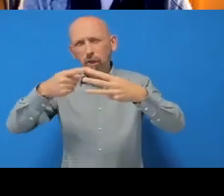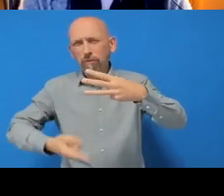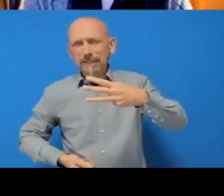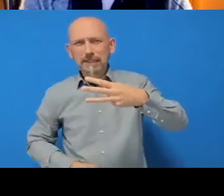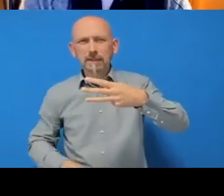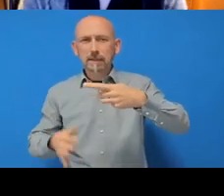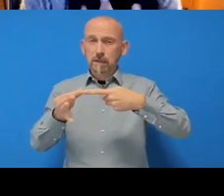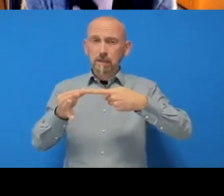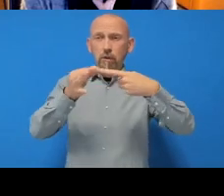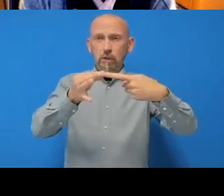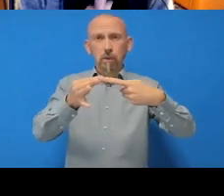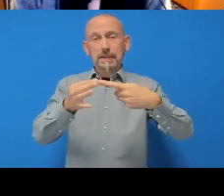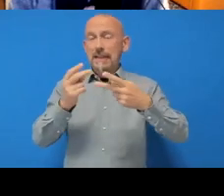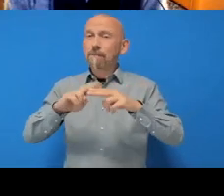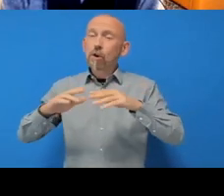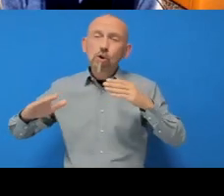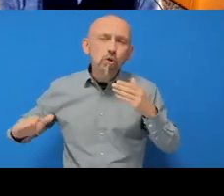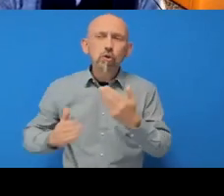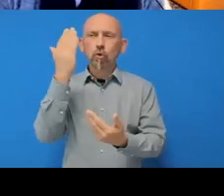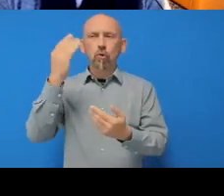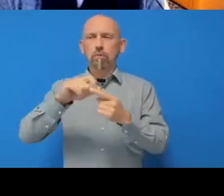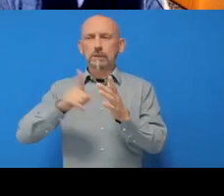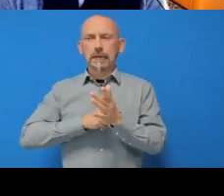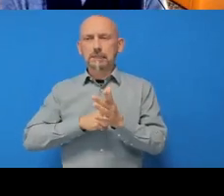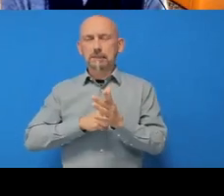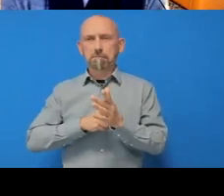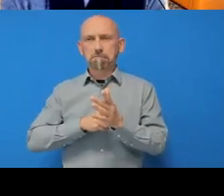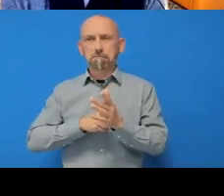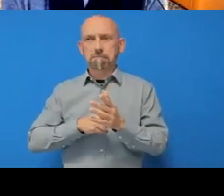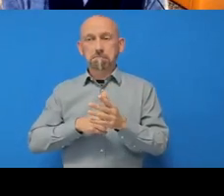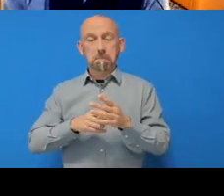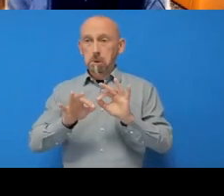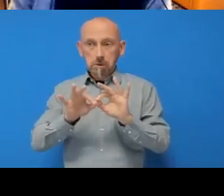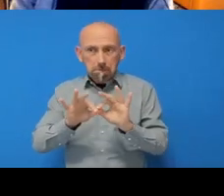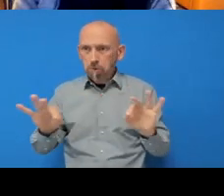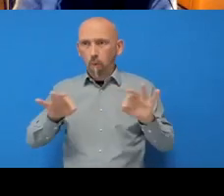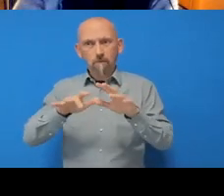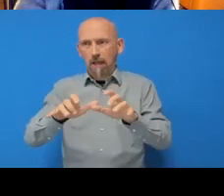completely new project that doesn't have anything yet and you would like it to be version controlled as well.